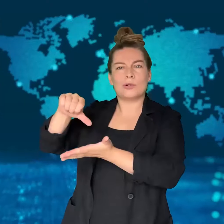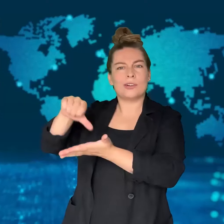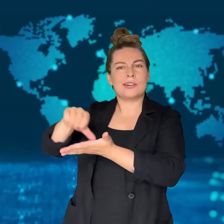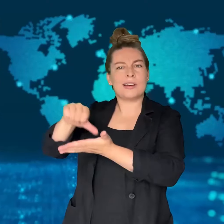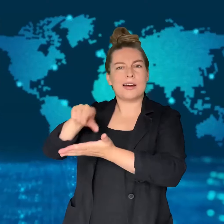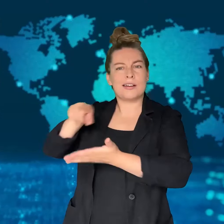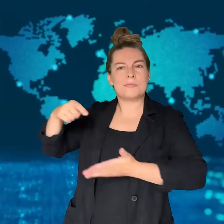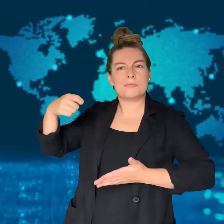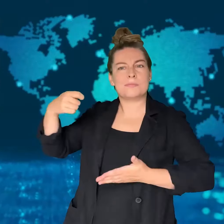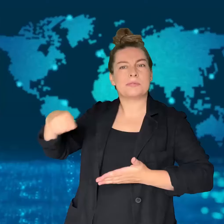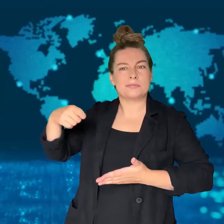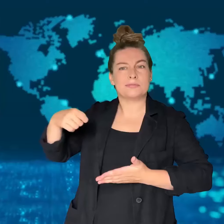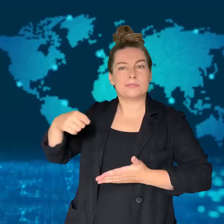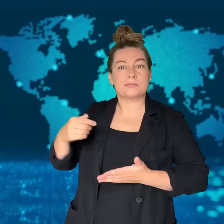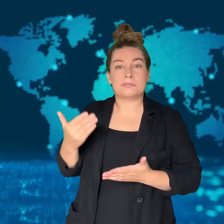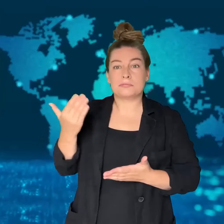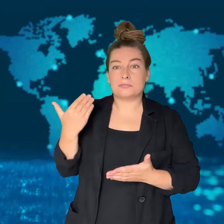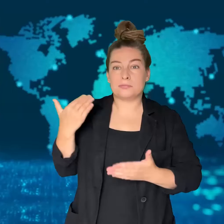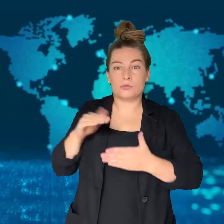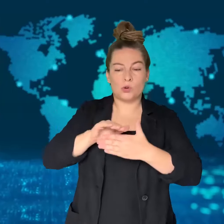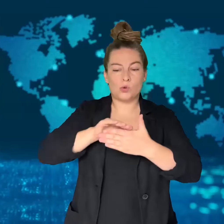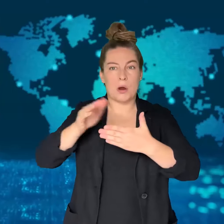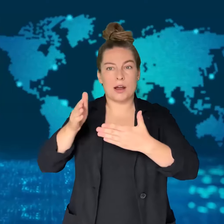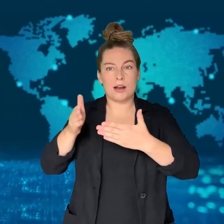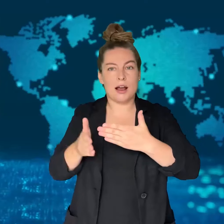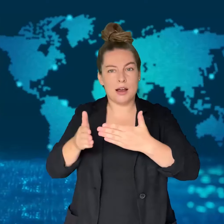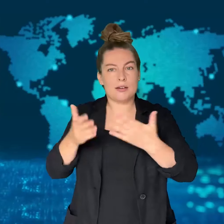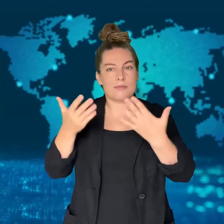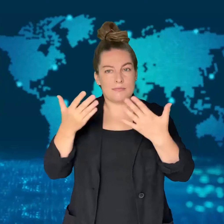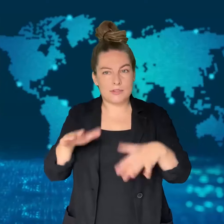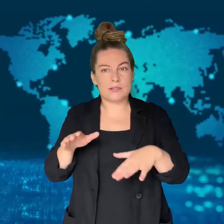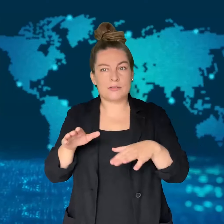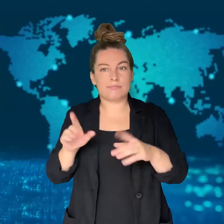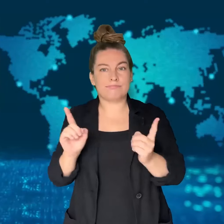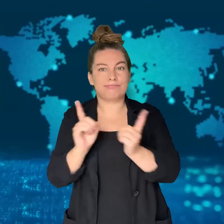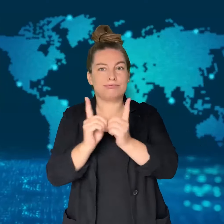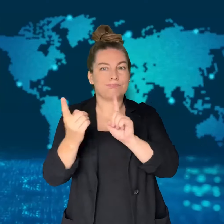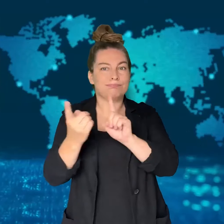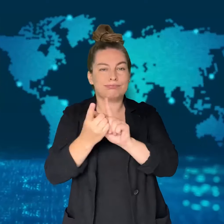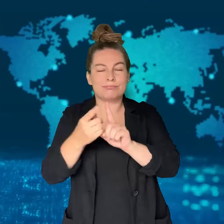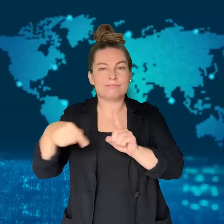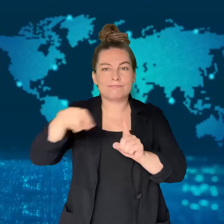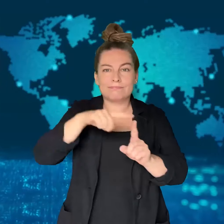and Iran's new President met over the weekend to